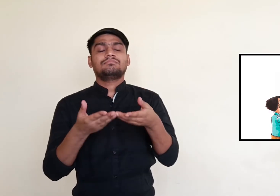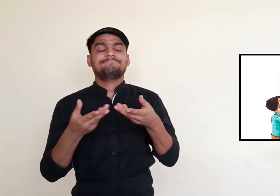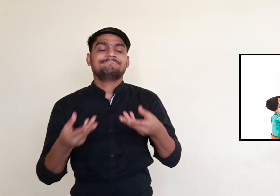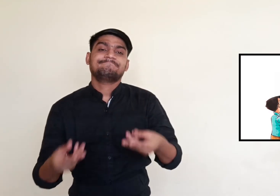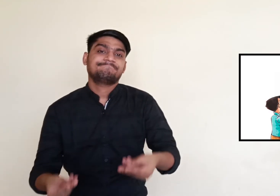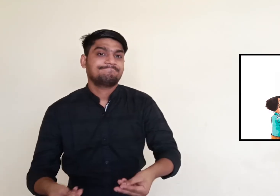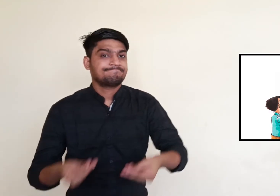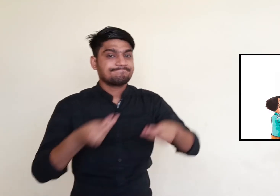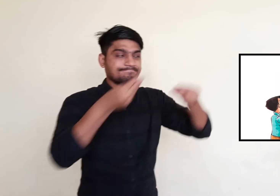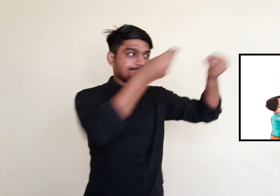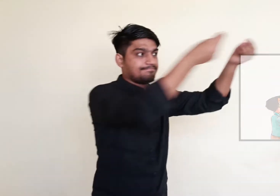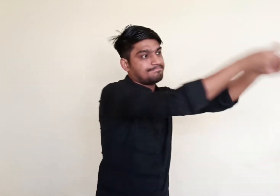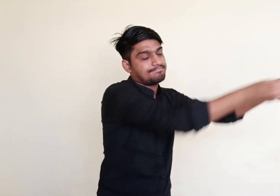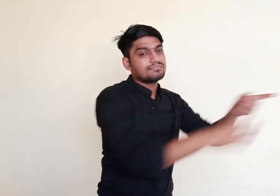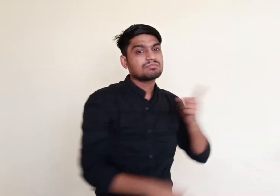He gave the letters to them.